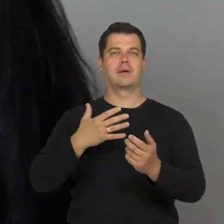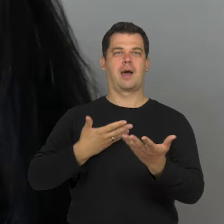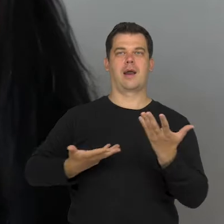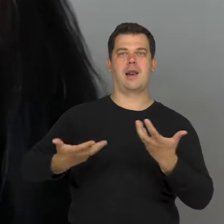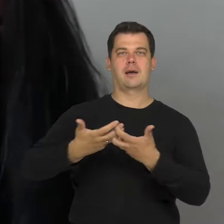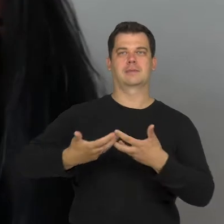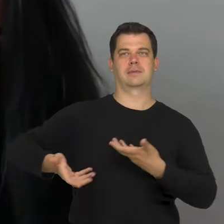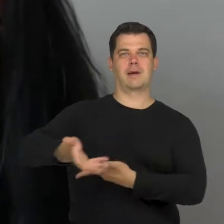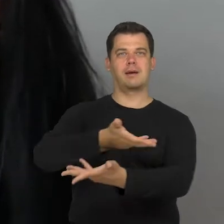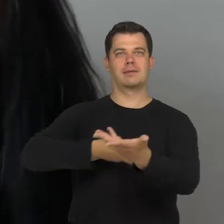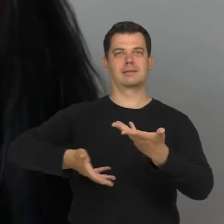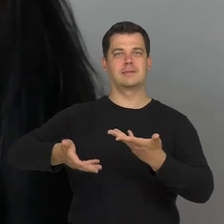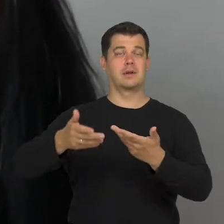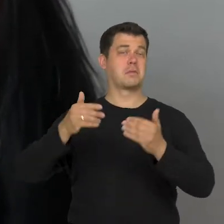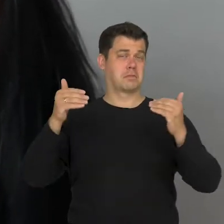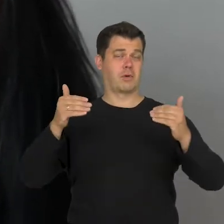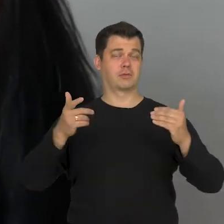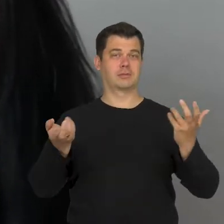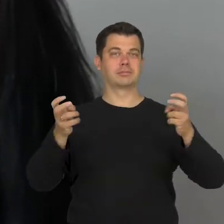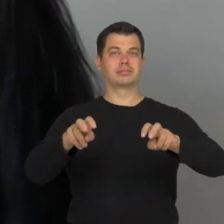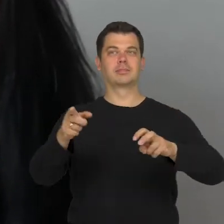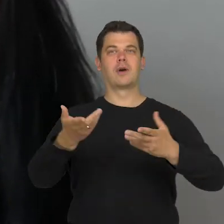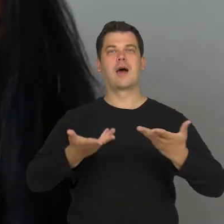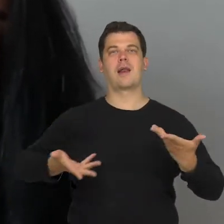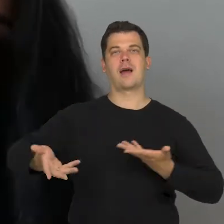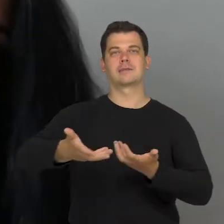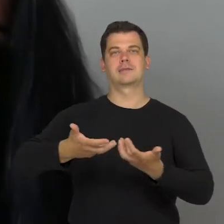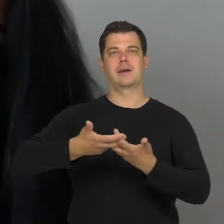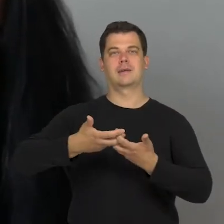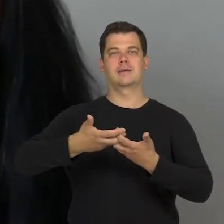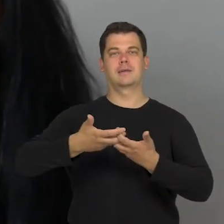A social relationship may form if it is that appropriate look due to gaining knowledge.